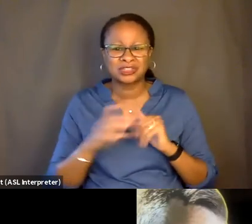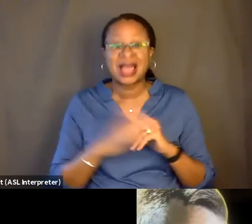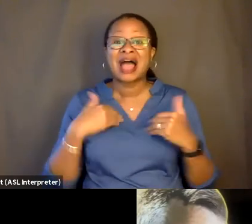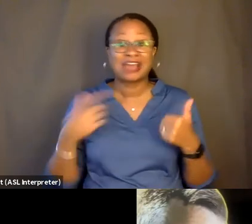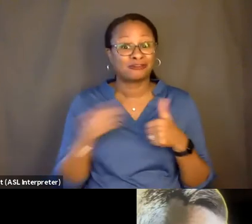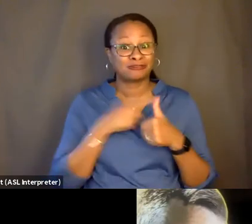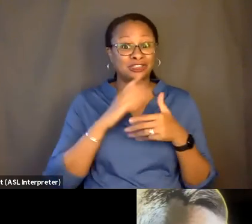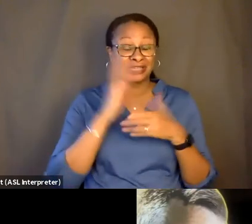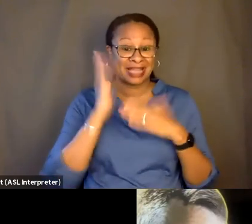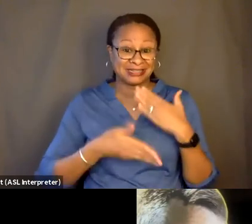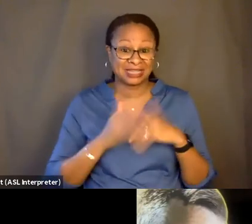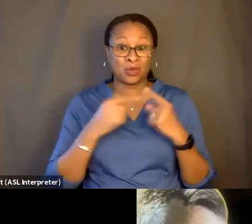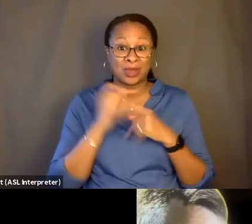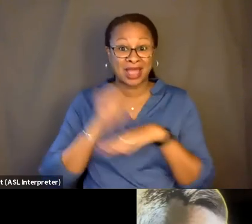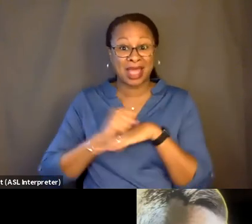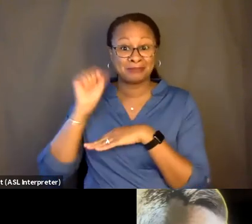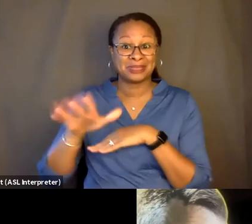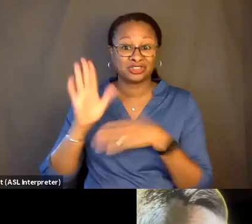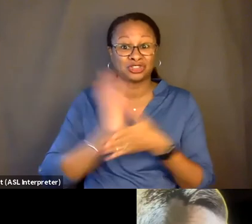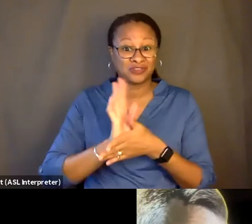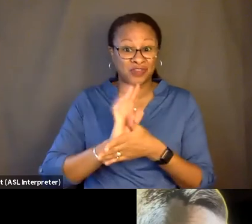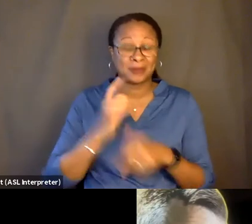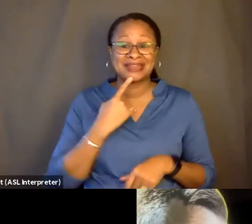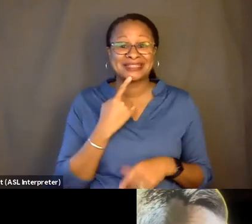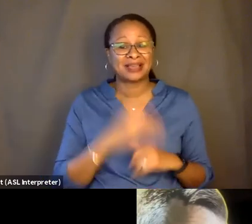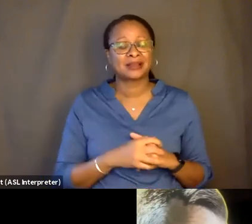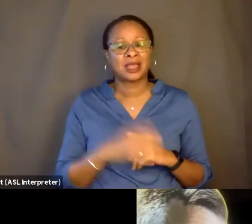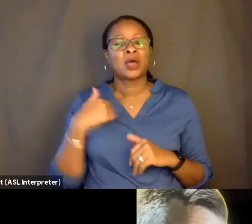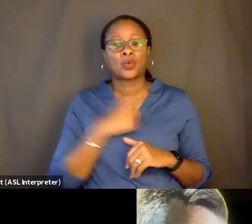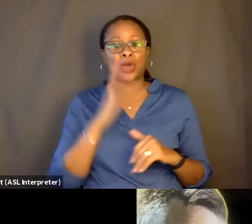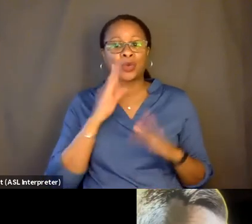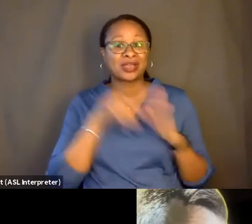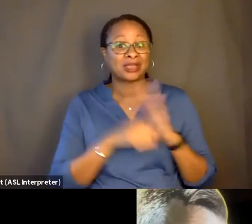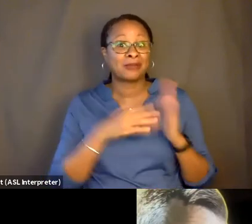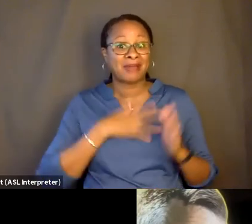I-- you know, when I pitched this film, I said, we're going to kill my father over and over again,